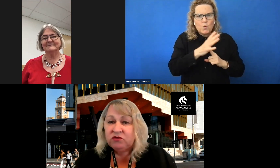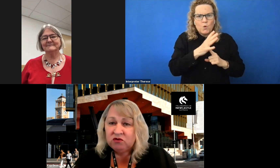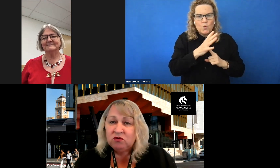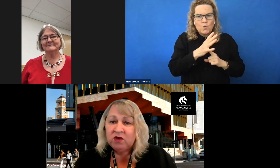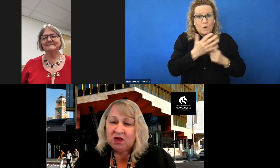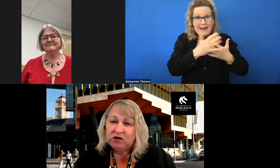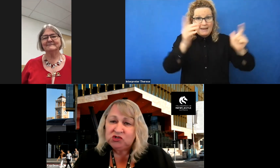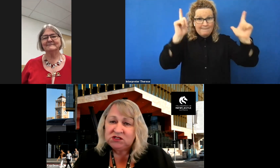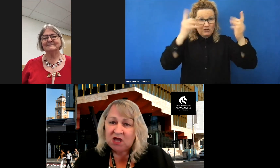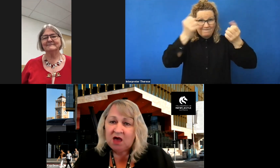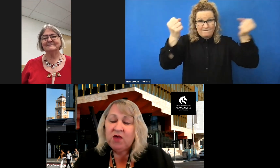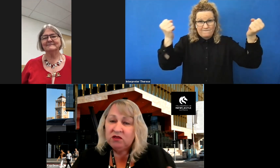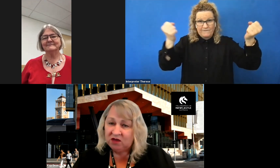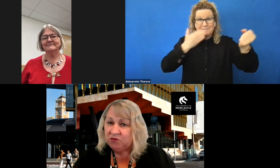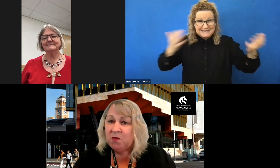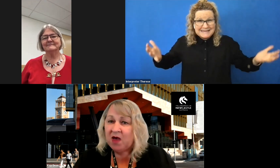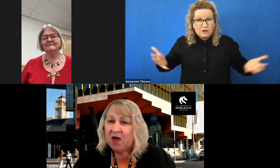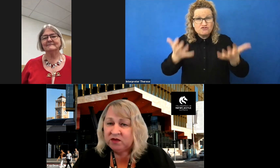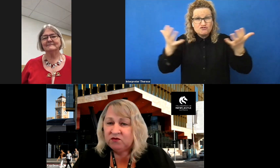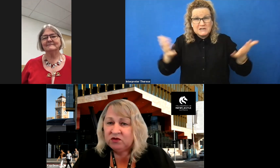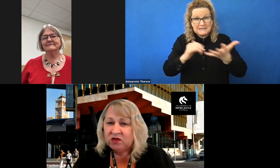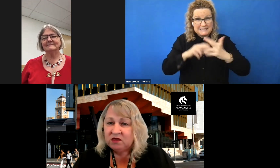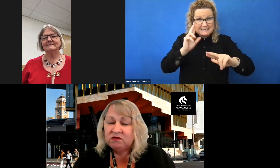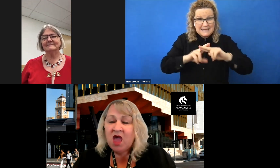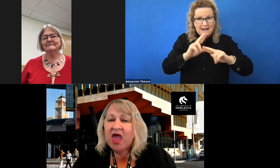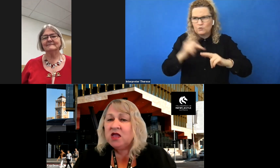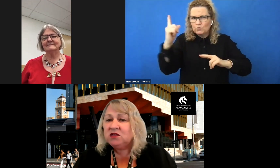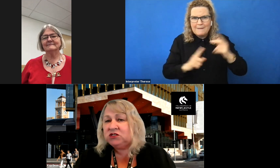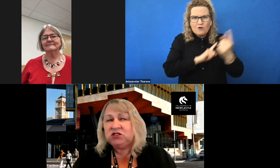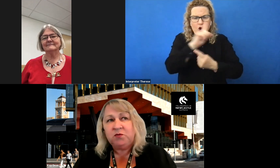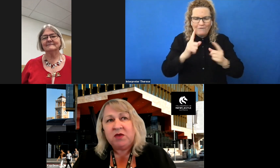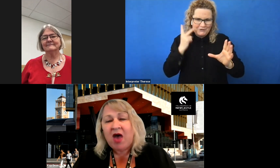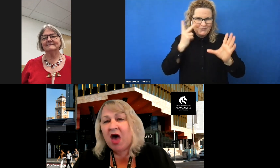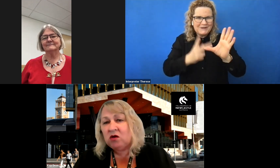do encourage your staff to come to Pathways every two years, and to be part